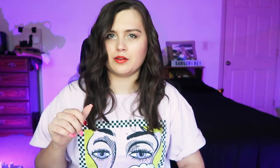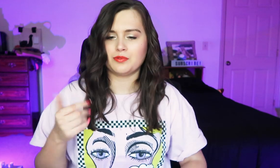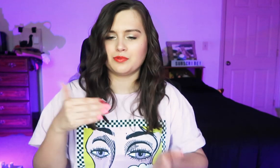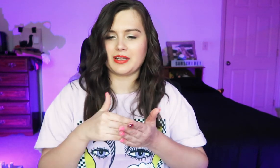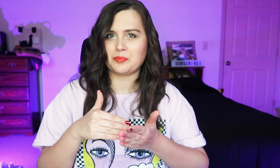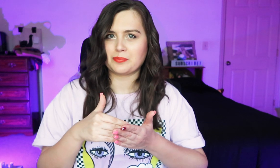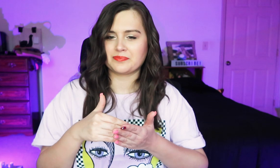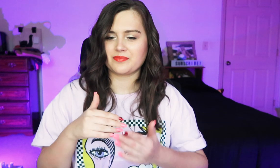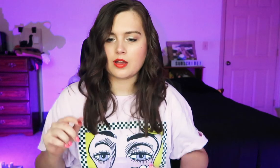Again.